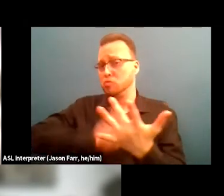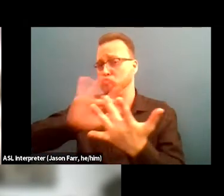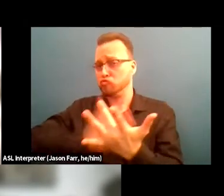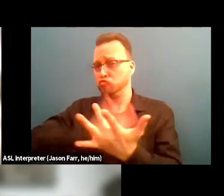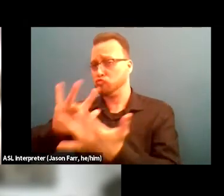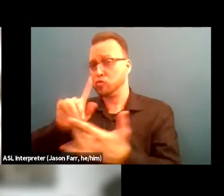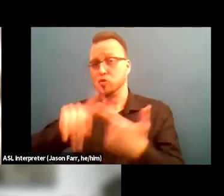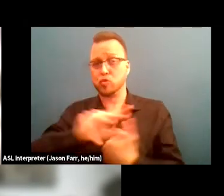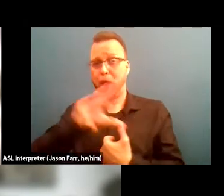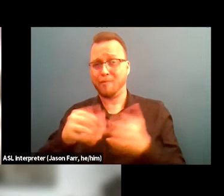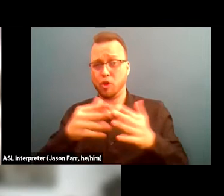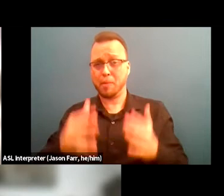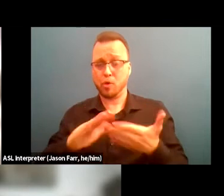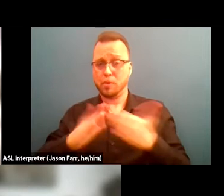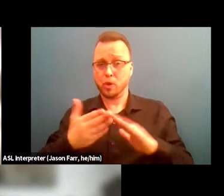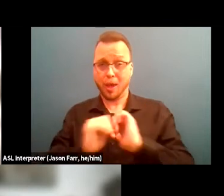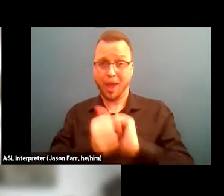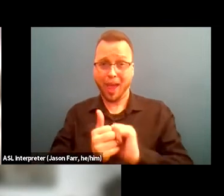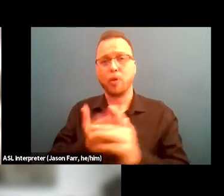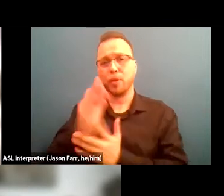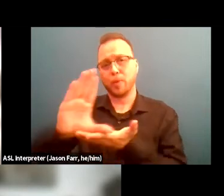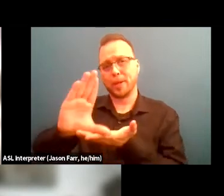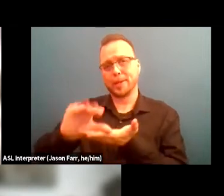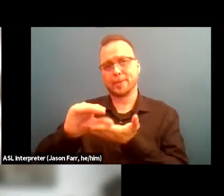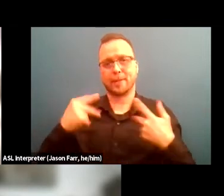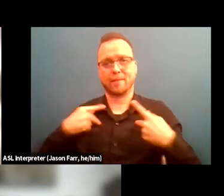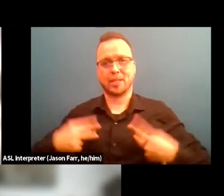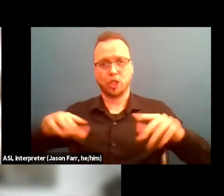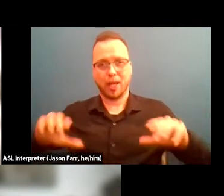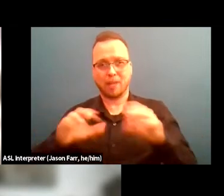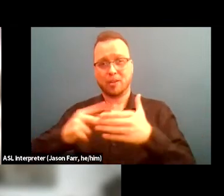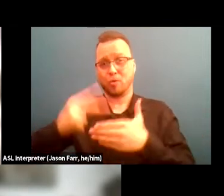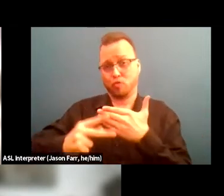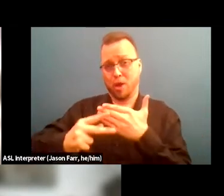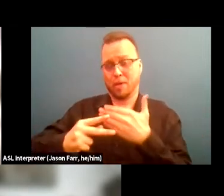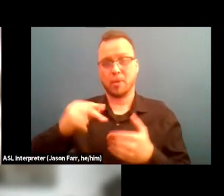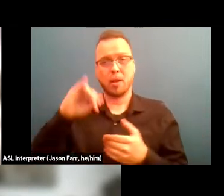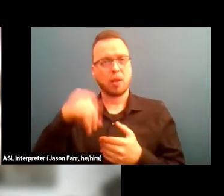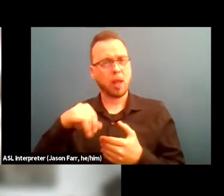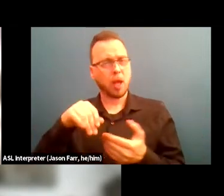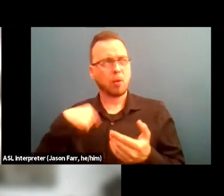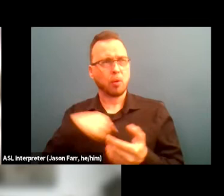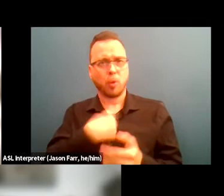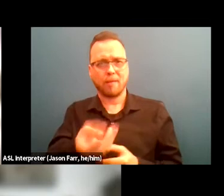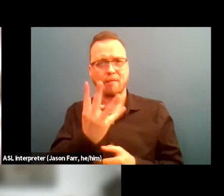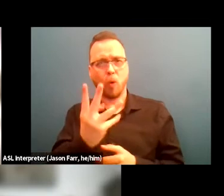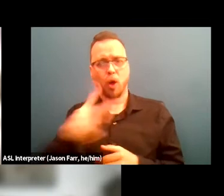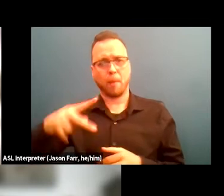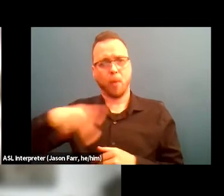through a discounted physical activity programs, to which we have four Portland parks and recreation centers.